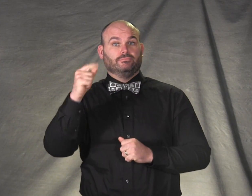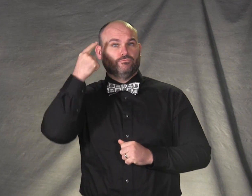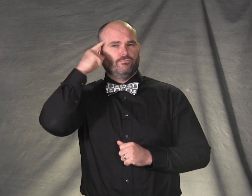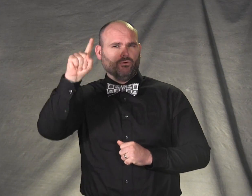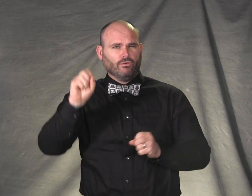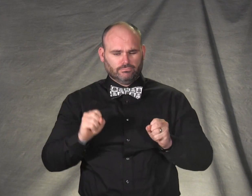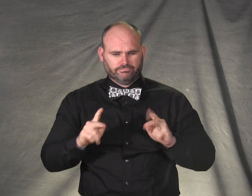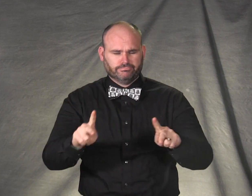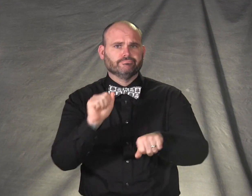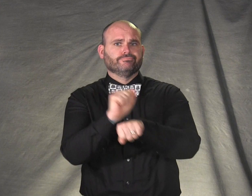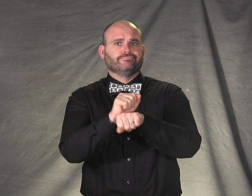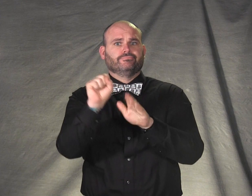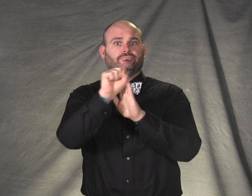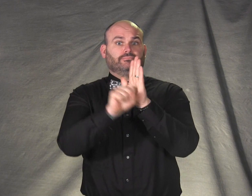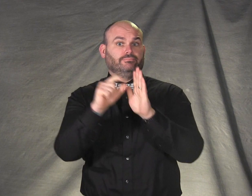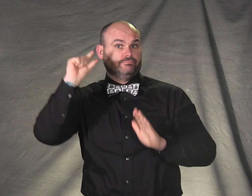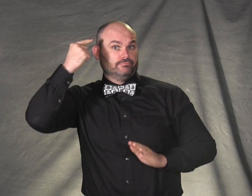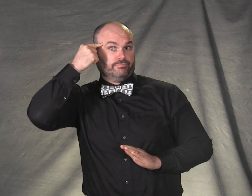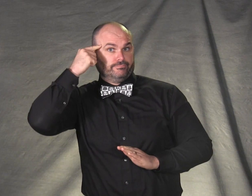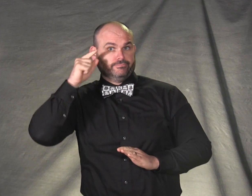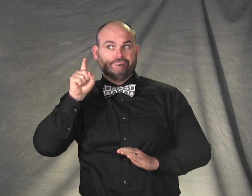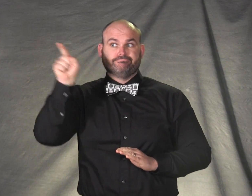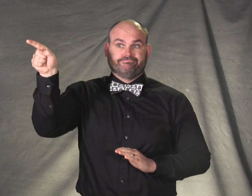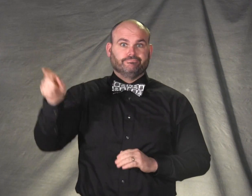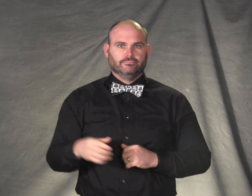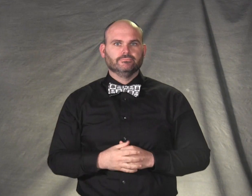to Opportunities in State Government